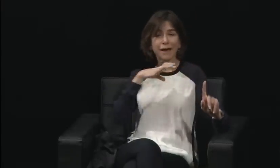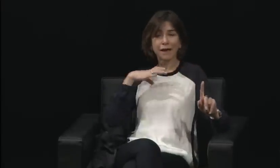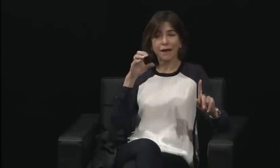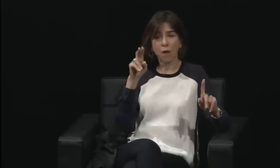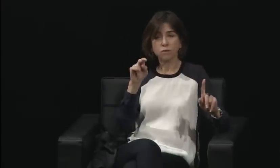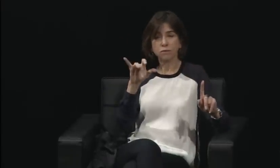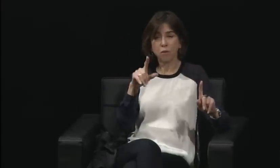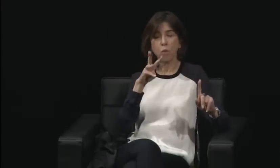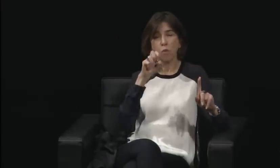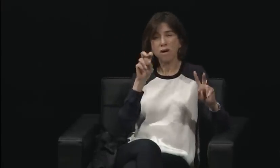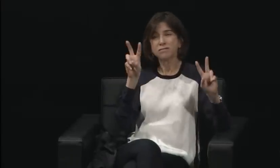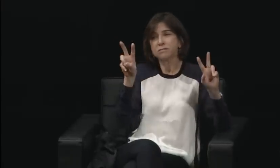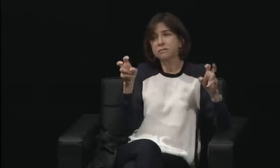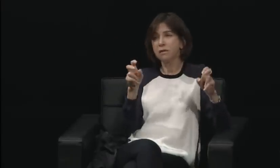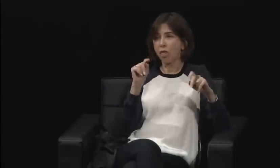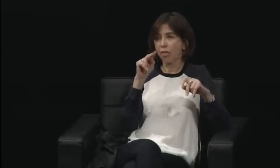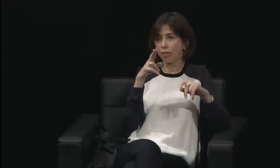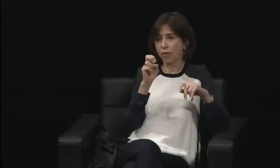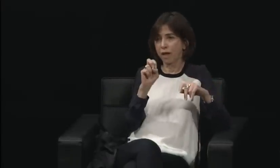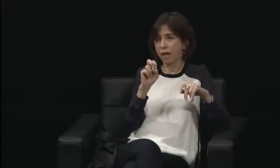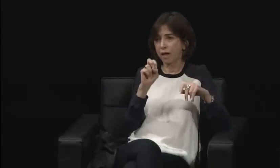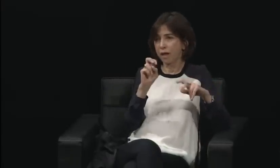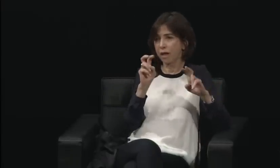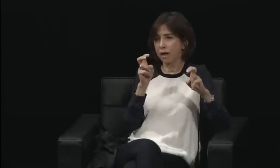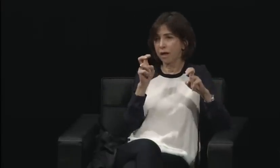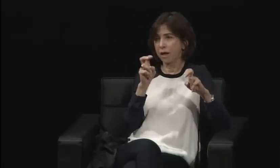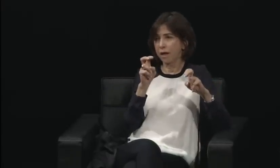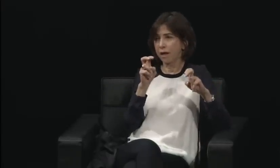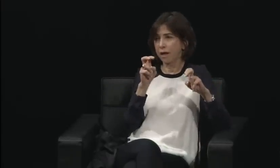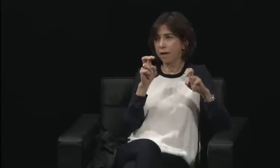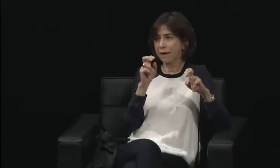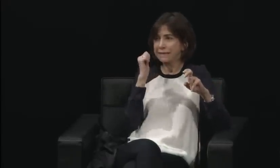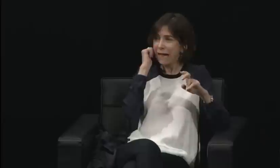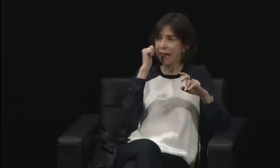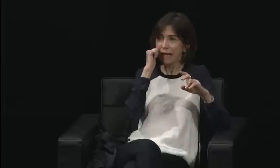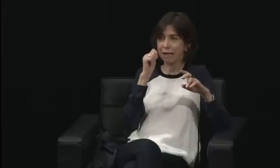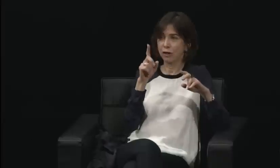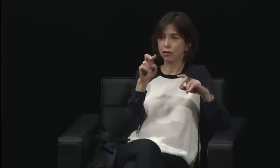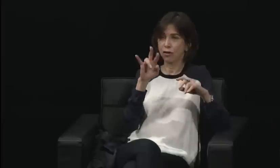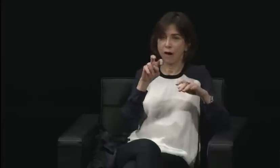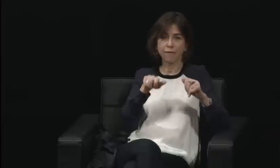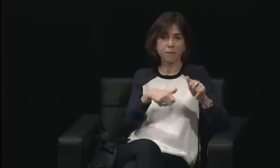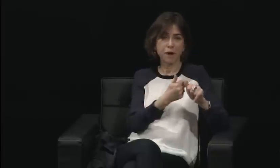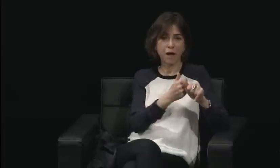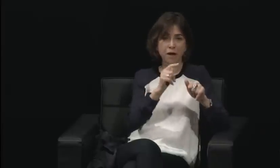and it was all important, but it definitely was not easy for the deaf women